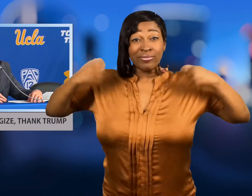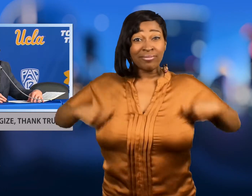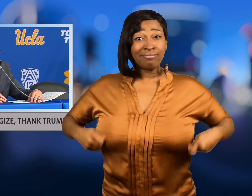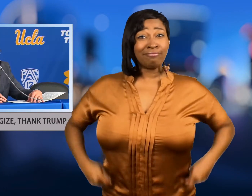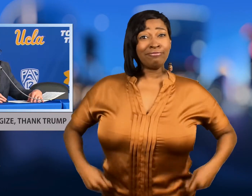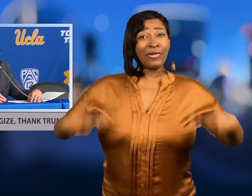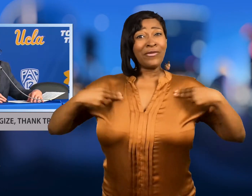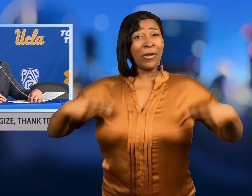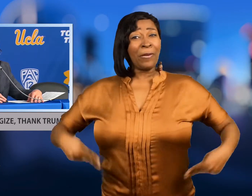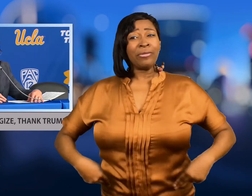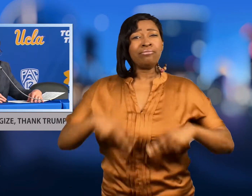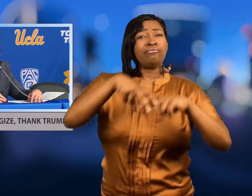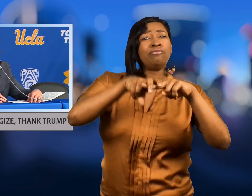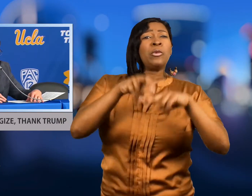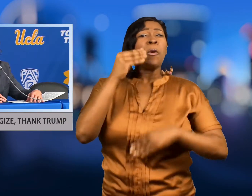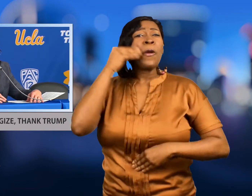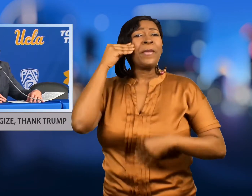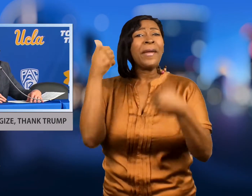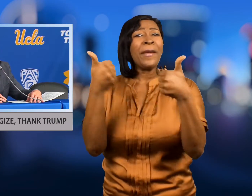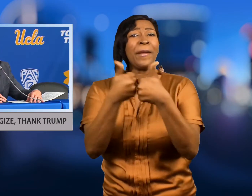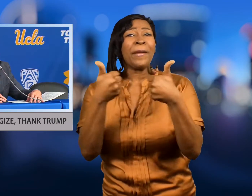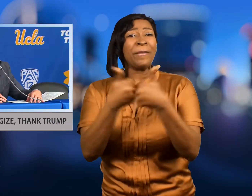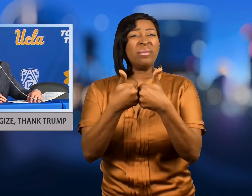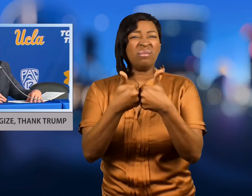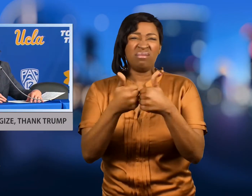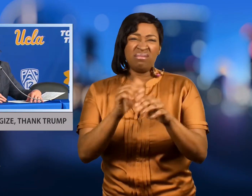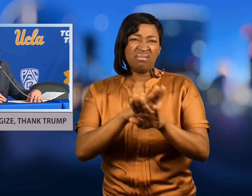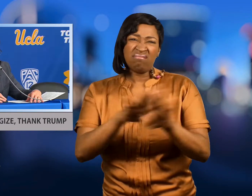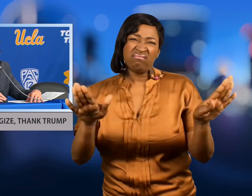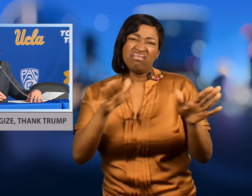nor will they suit up for home games.